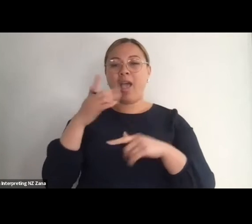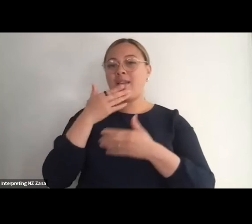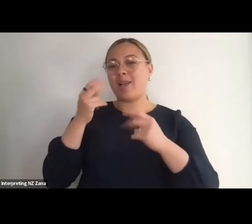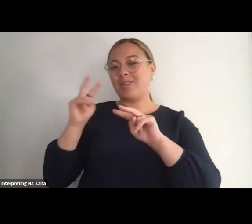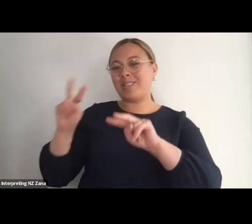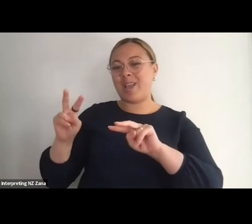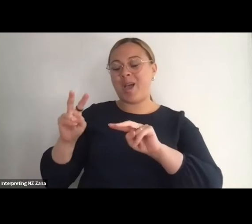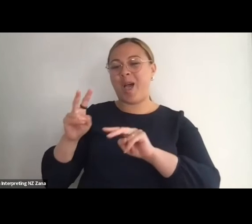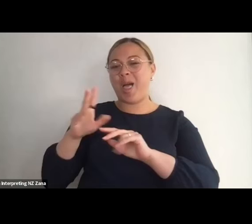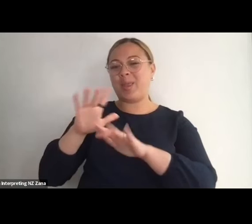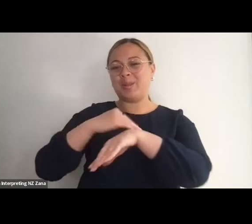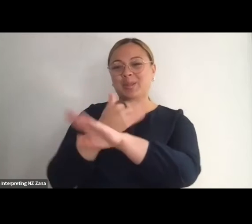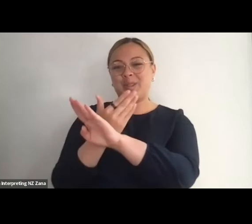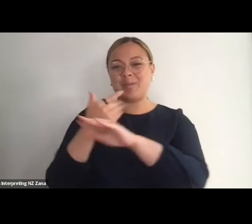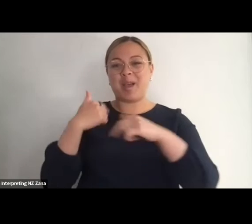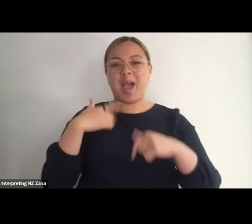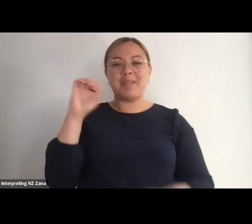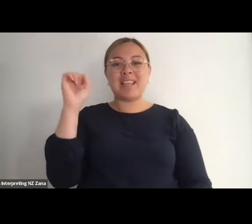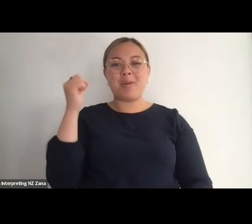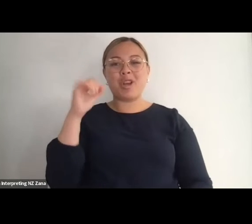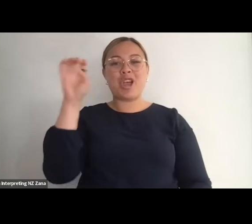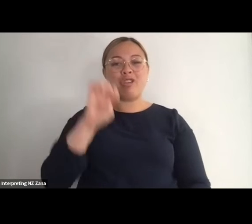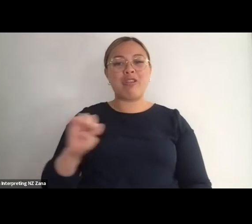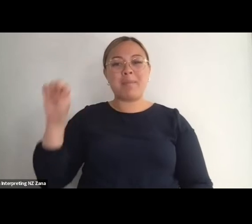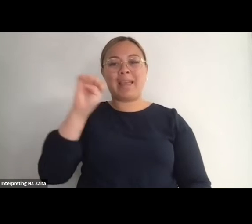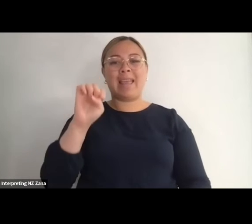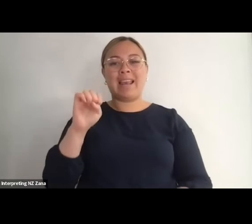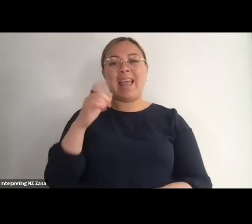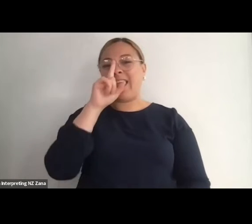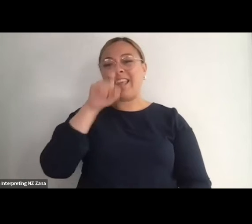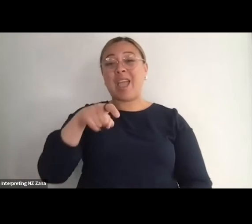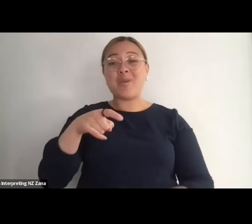European and Kiwi artist performer. I am sitting here in my living room